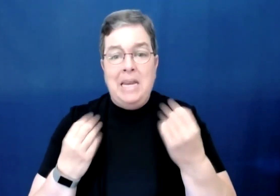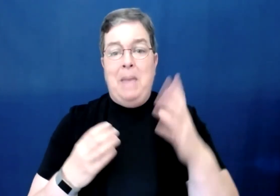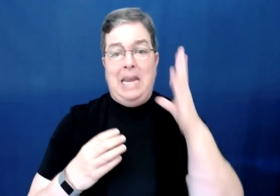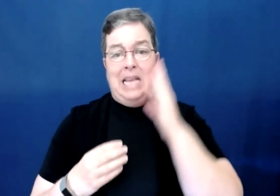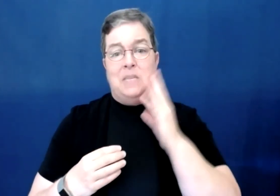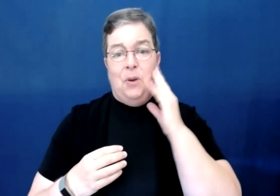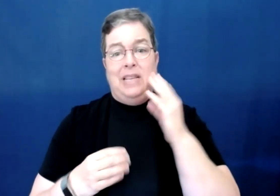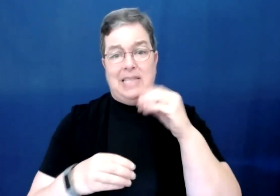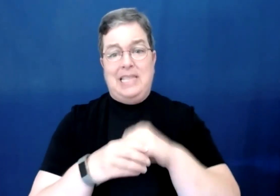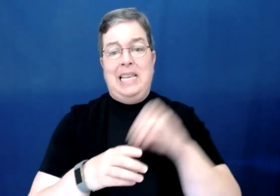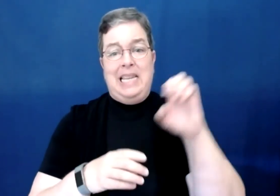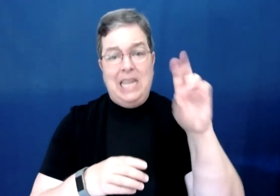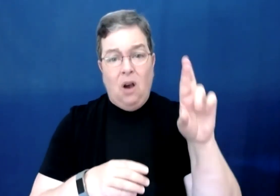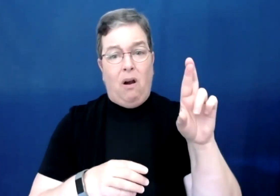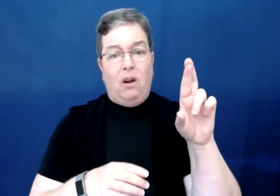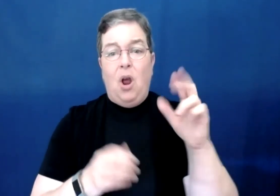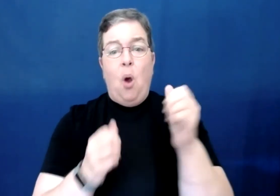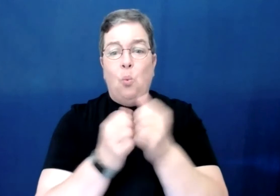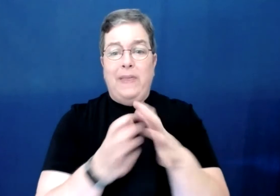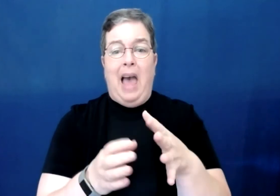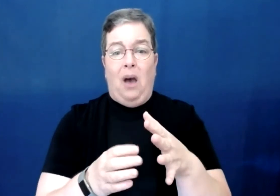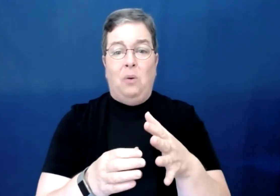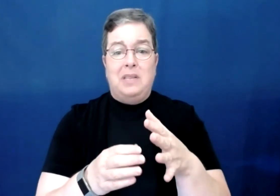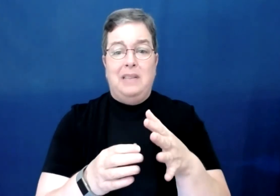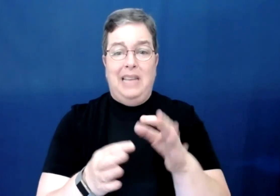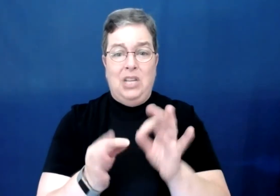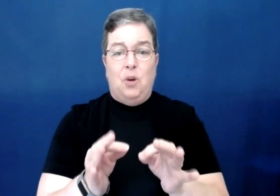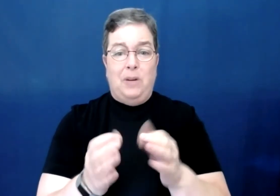many experiences in ER without interpreting